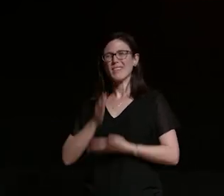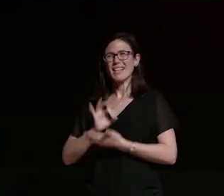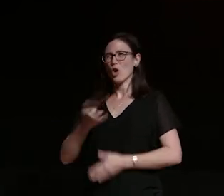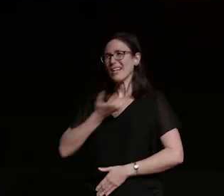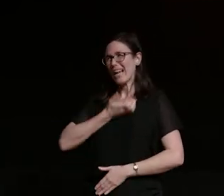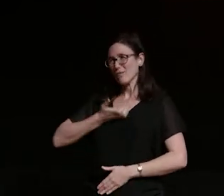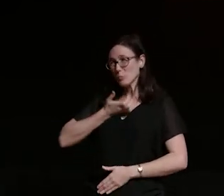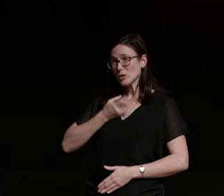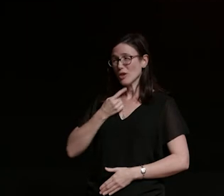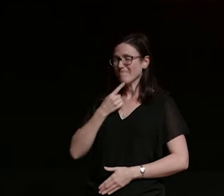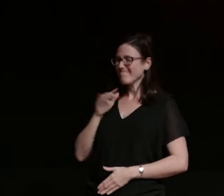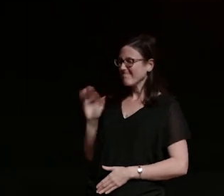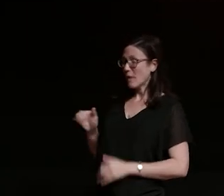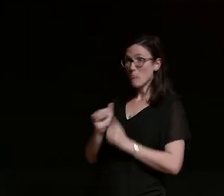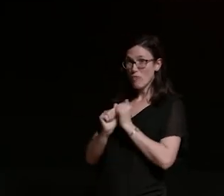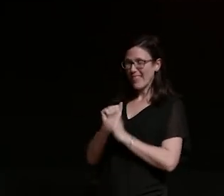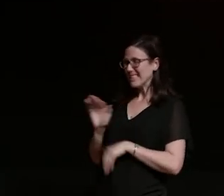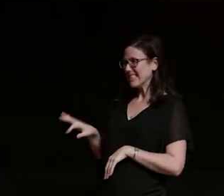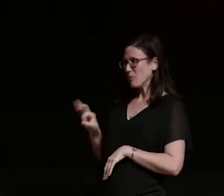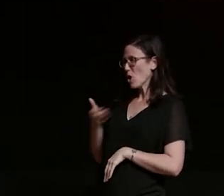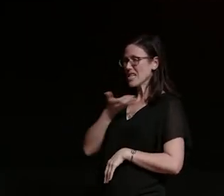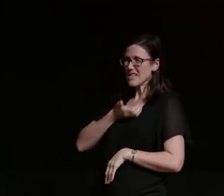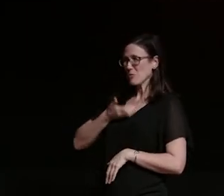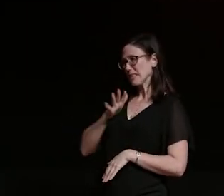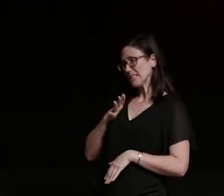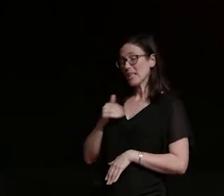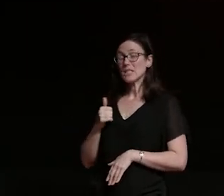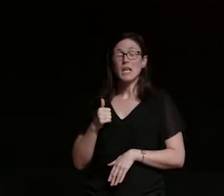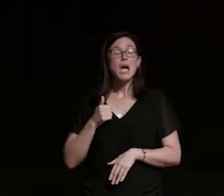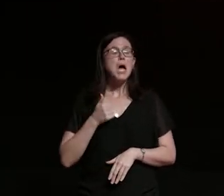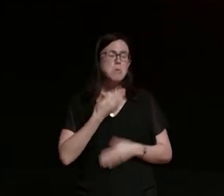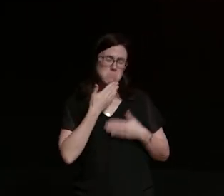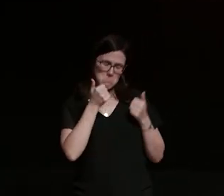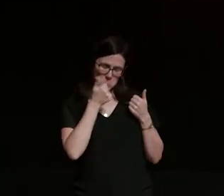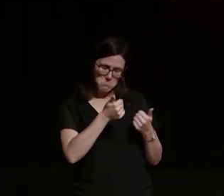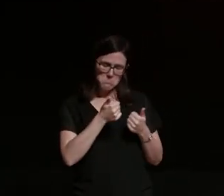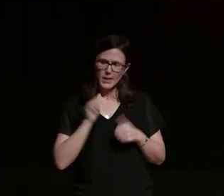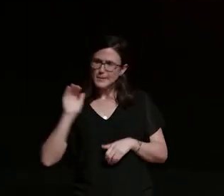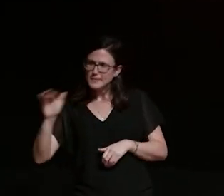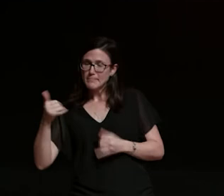brother who respected it he communicated that to my uncle who said you should go [ __ ] yourself